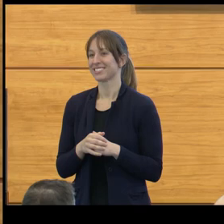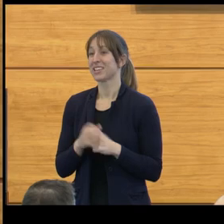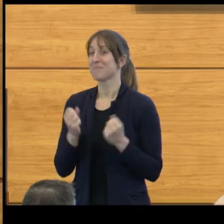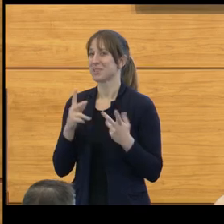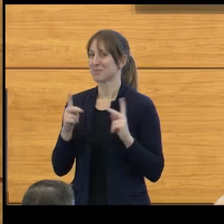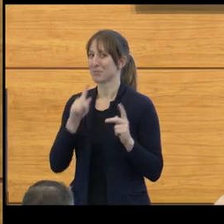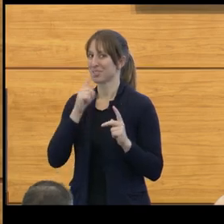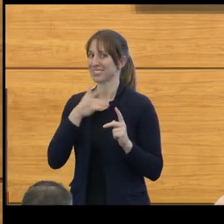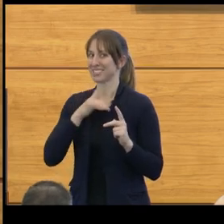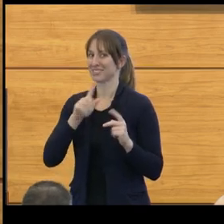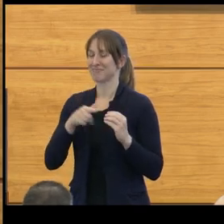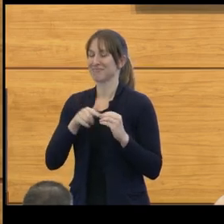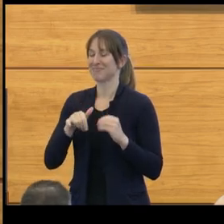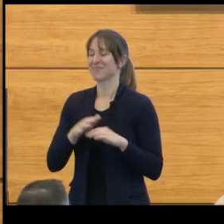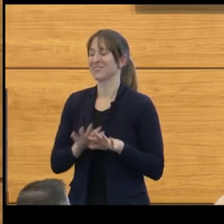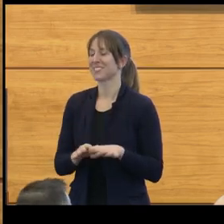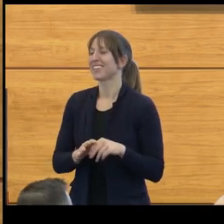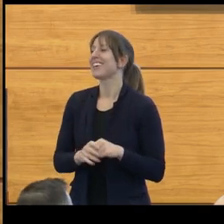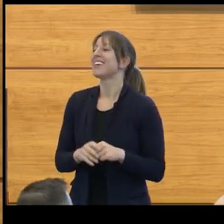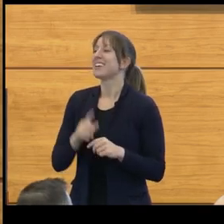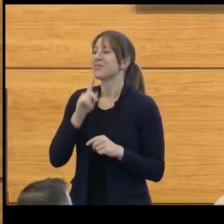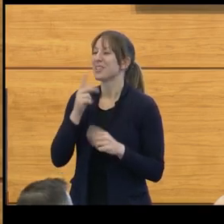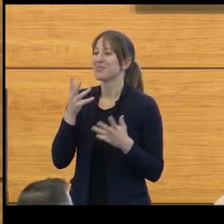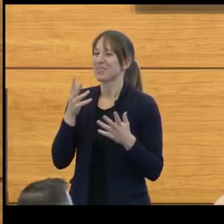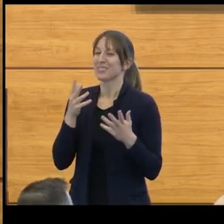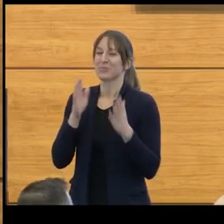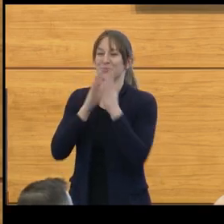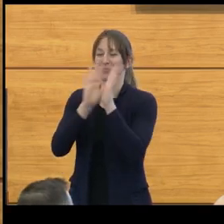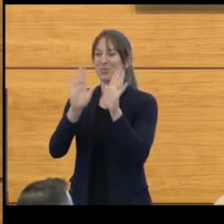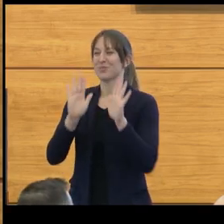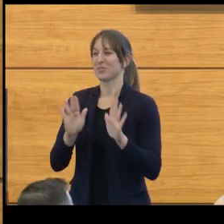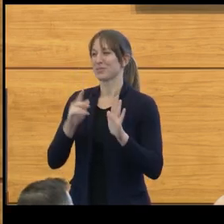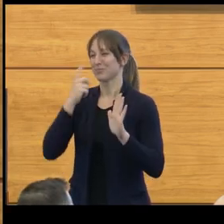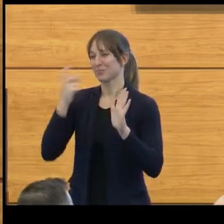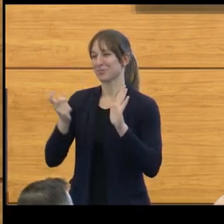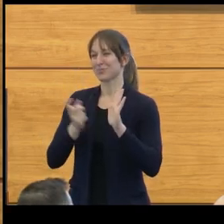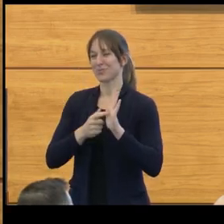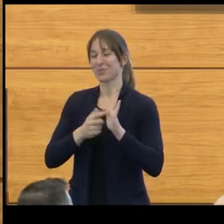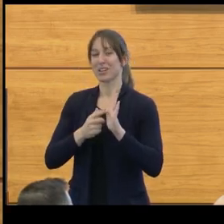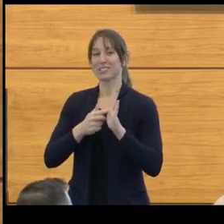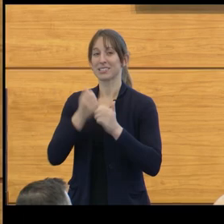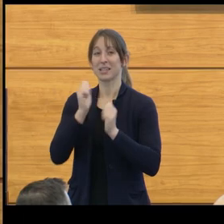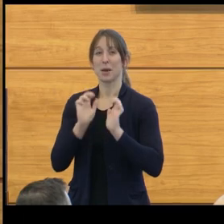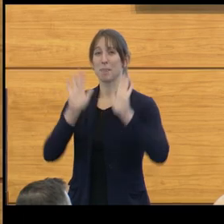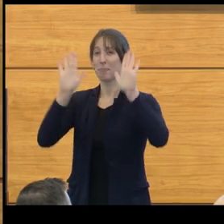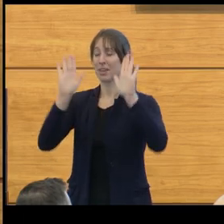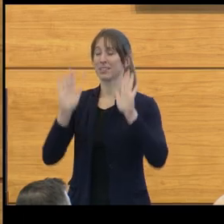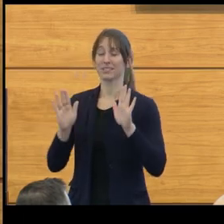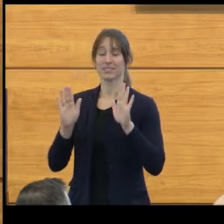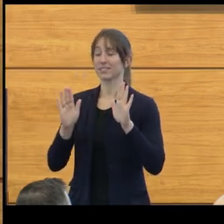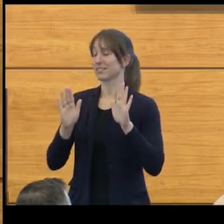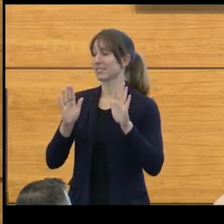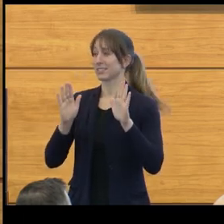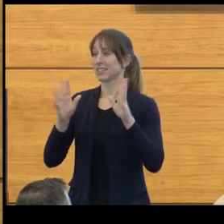in recognizing the outstanding contributions of each of these faculty members that they have made